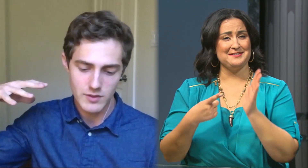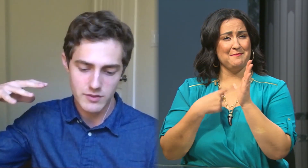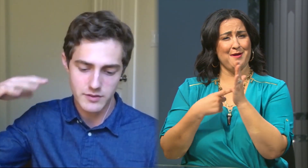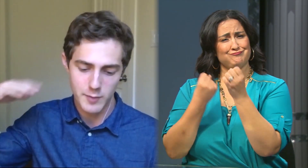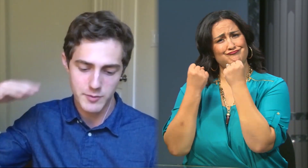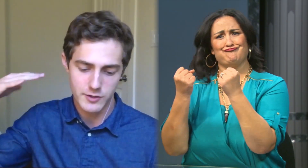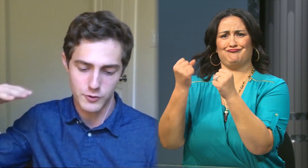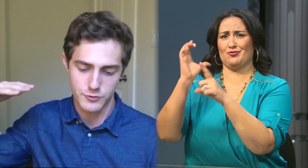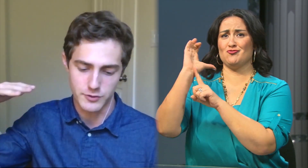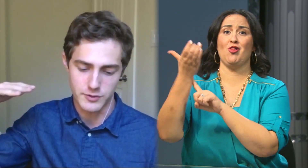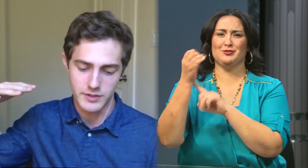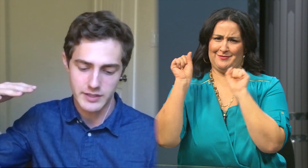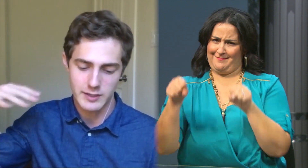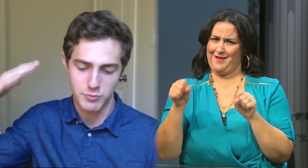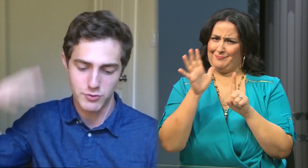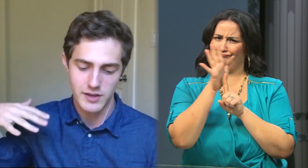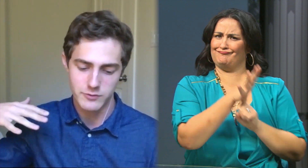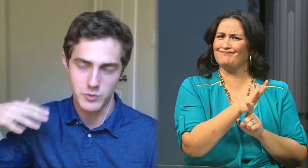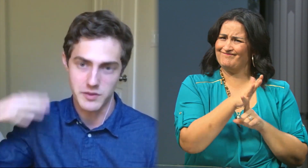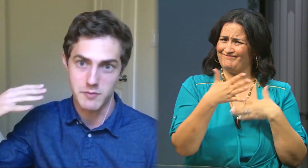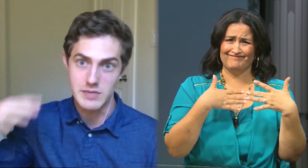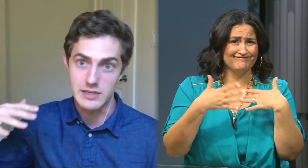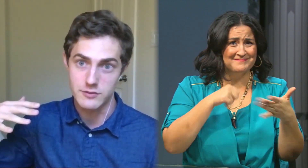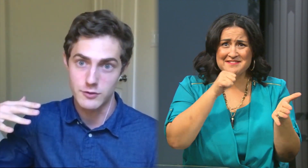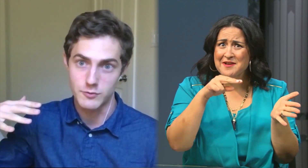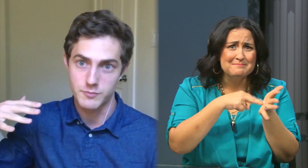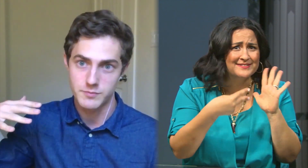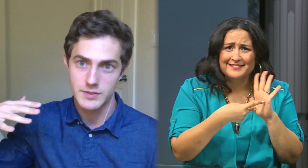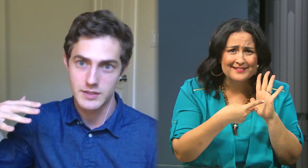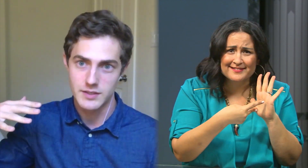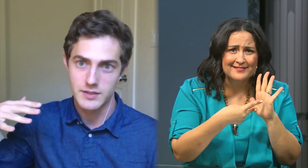Stephen: “The dominant culture can oppress without meaning to.”